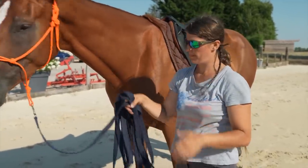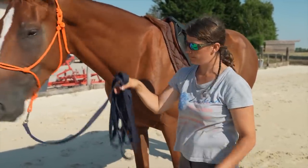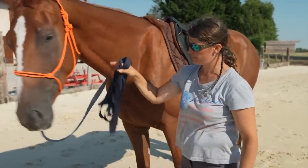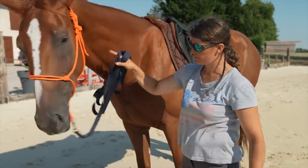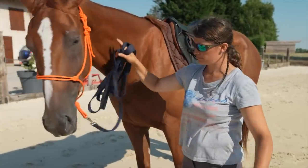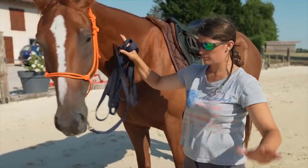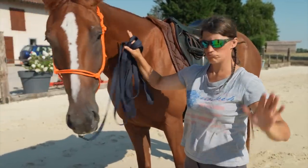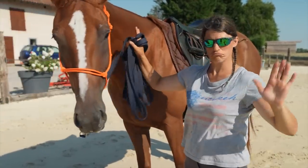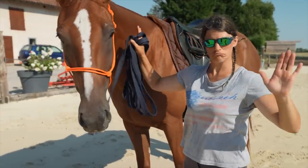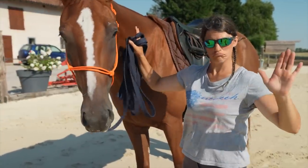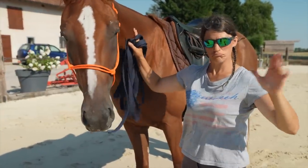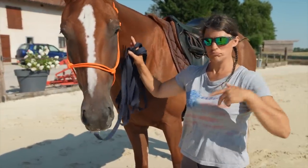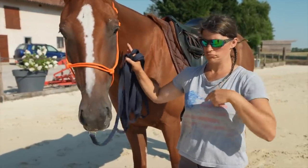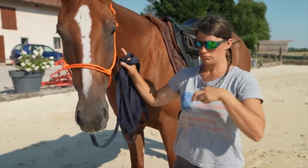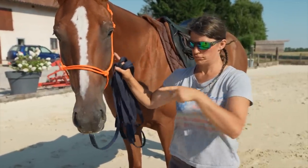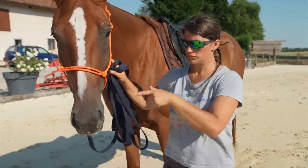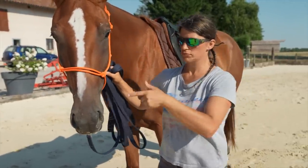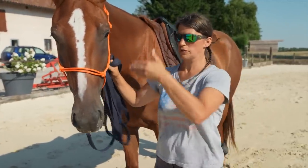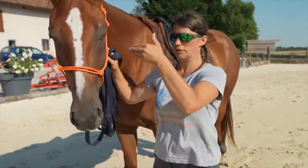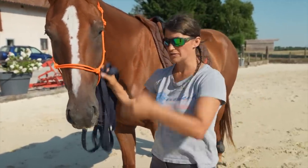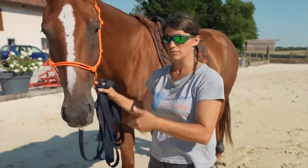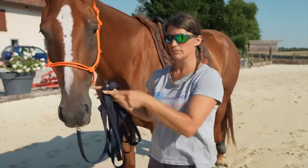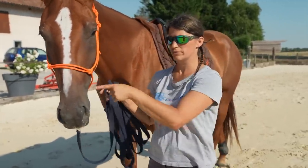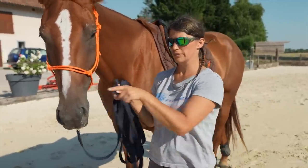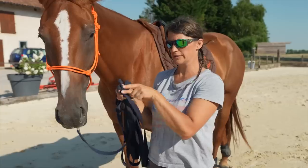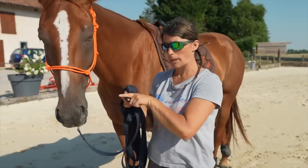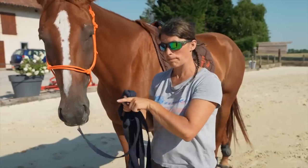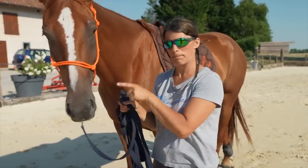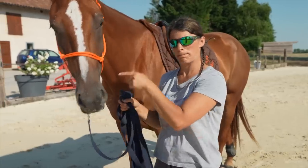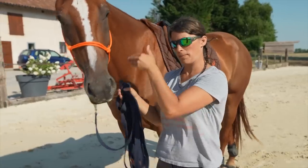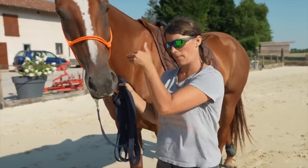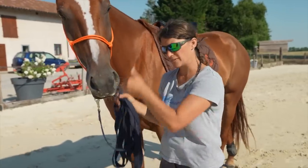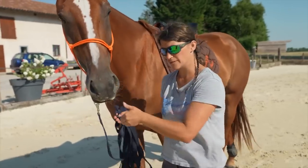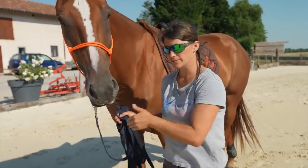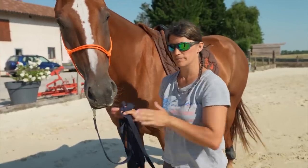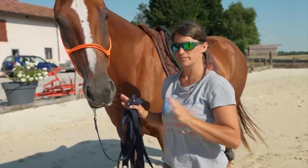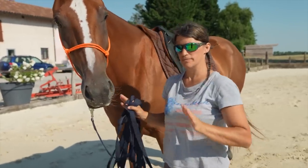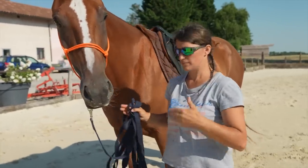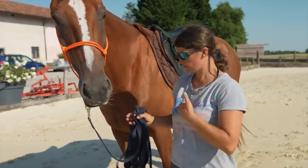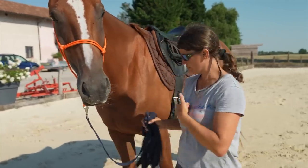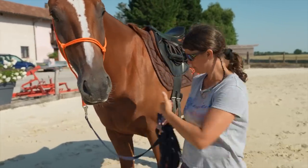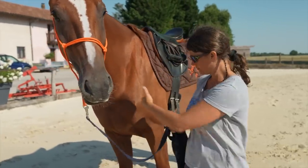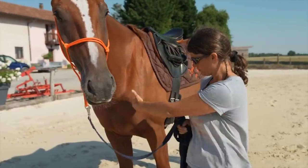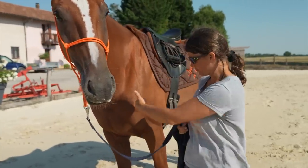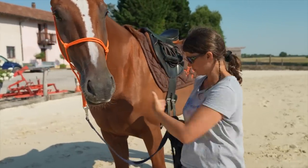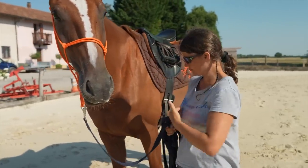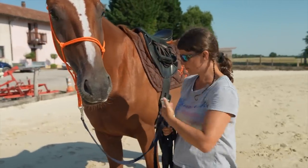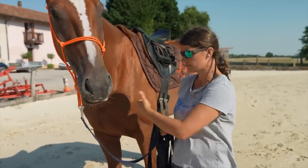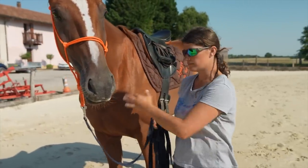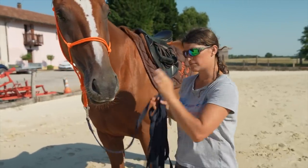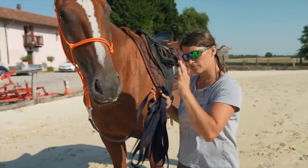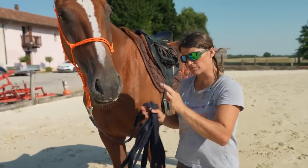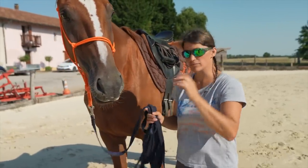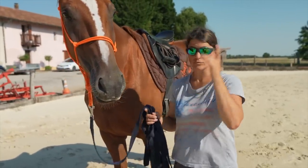so I train her to stop together with me, right beside me.